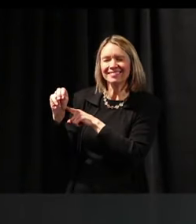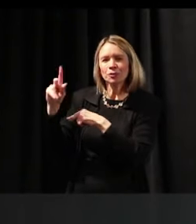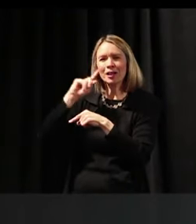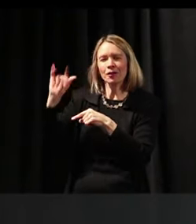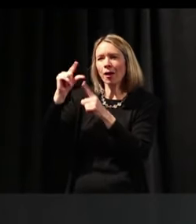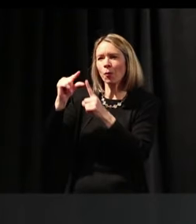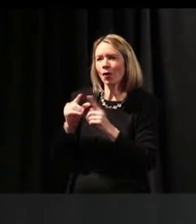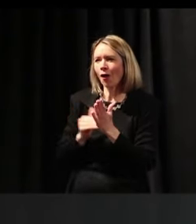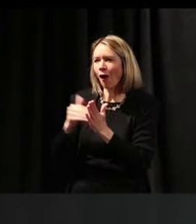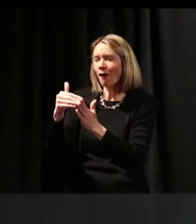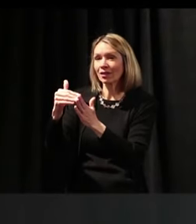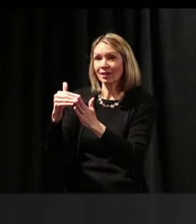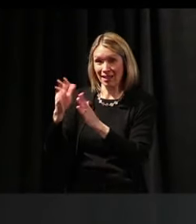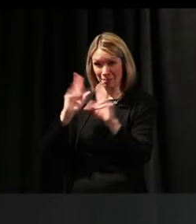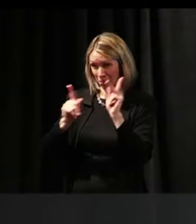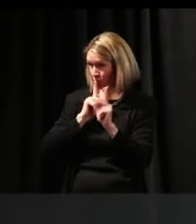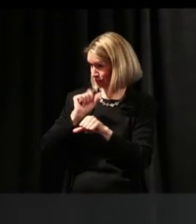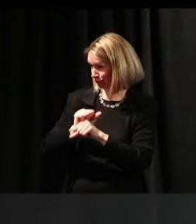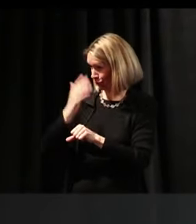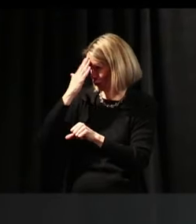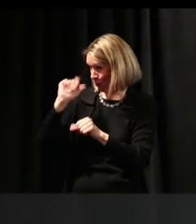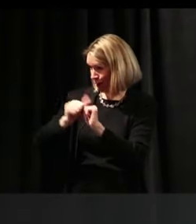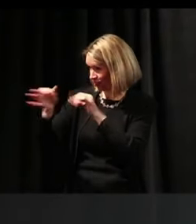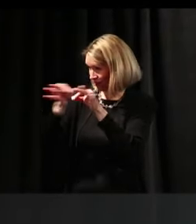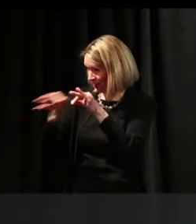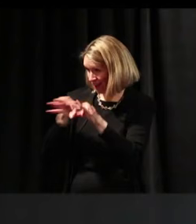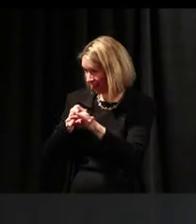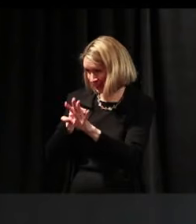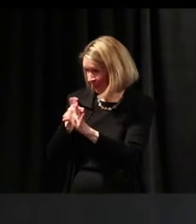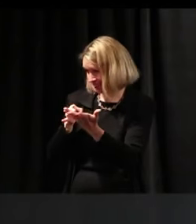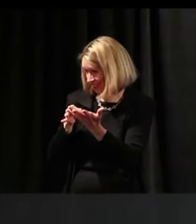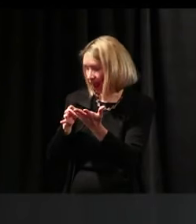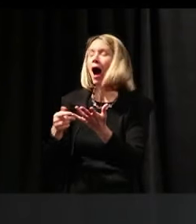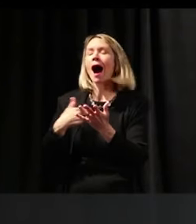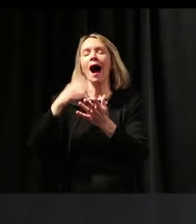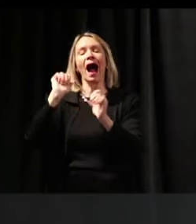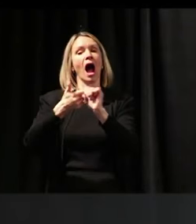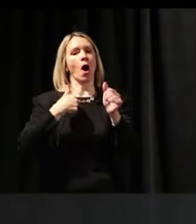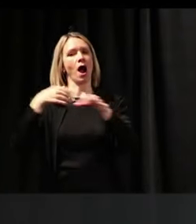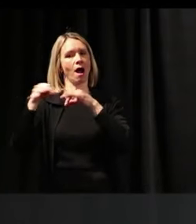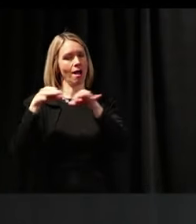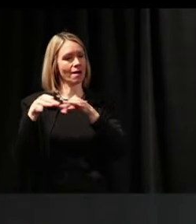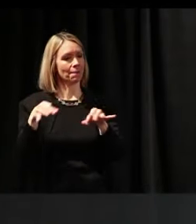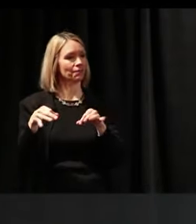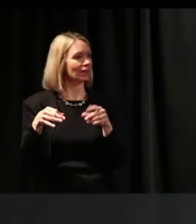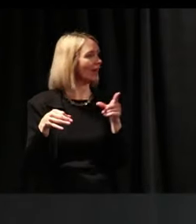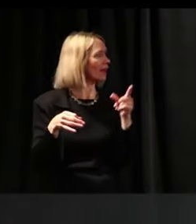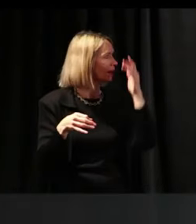and nobody can really define it. This is how I define it, as a Waldenite, as a Minnesota Waldenite. Okay.